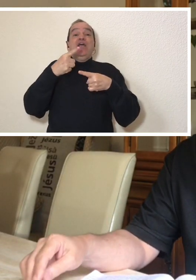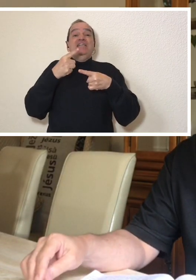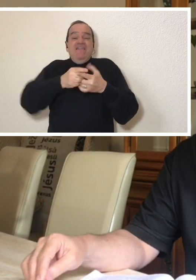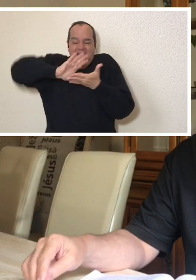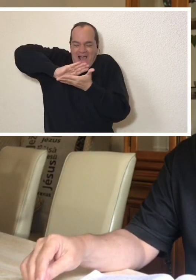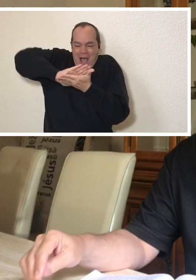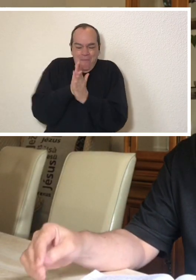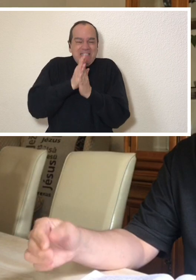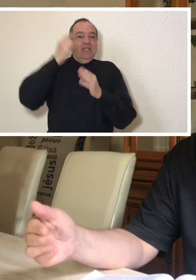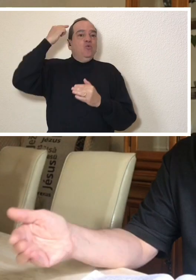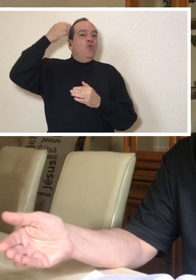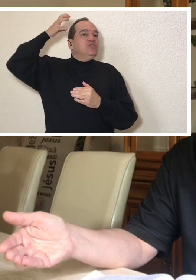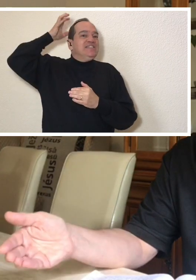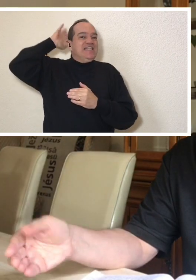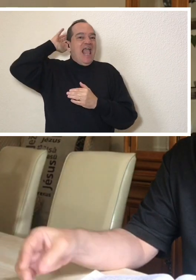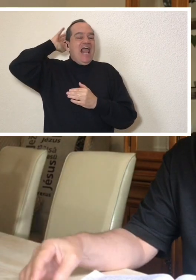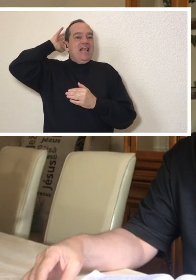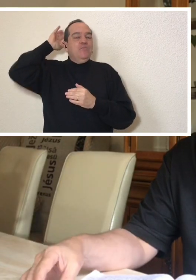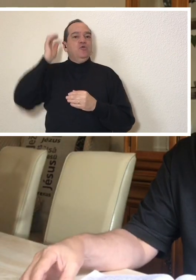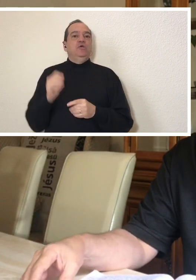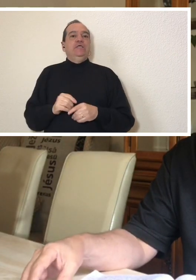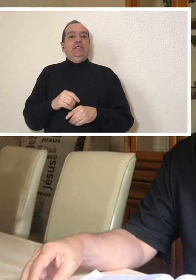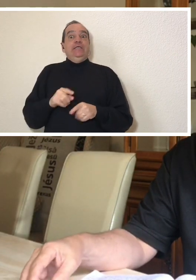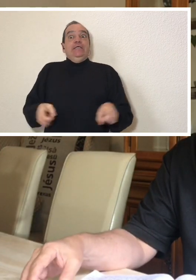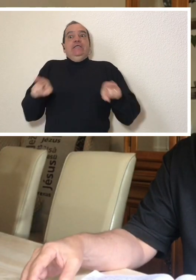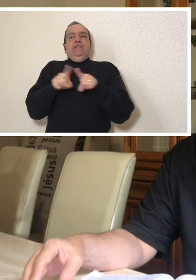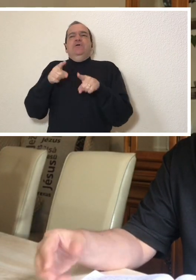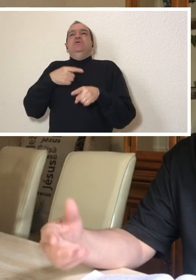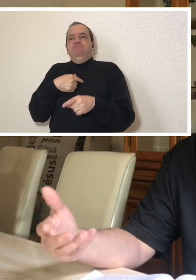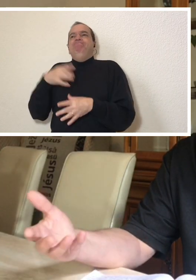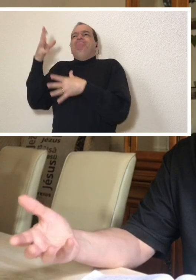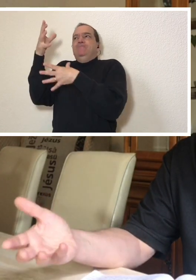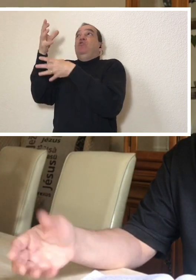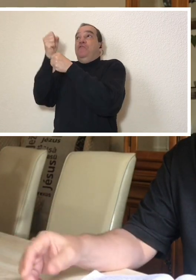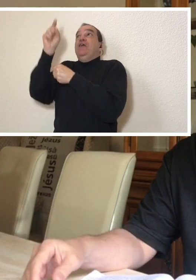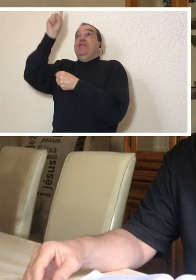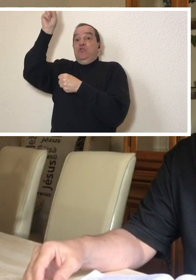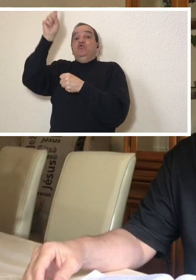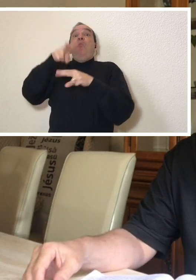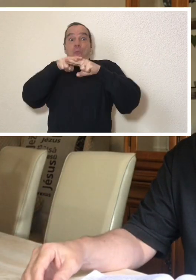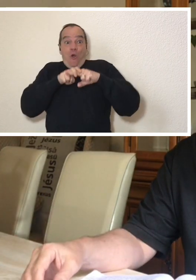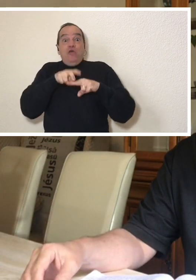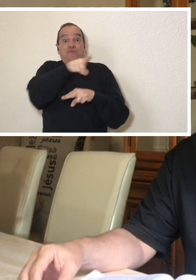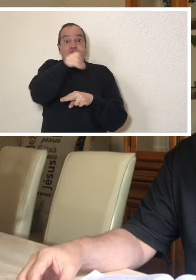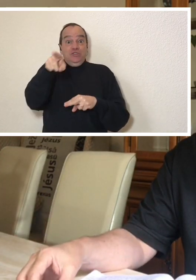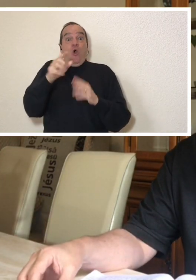Because of the trust in the word of God, the prayers of all of you